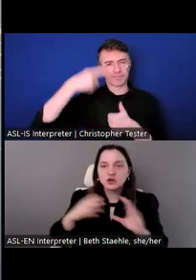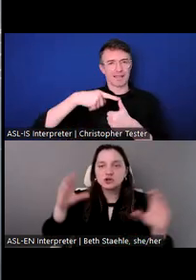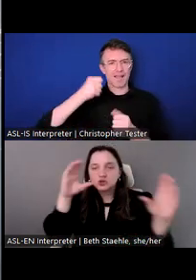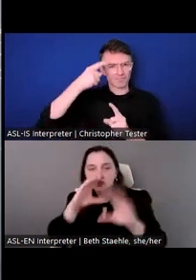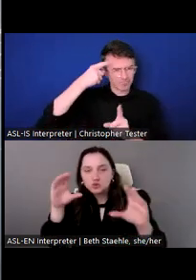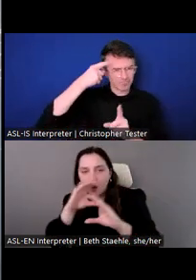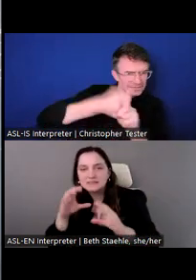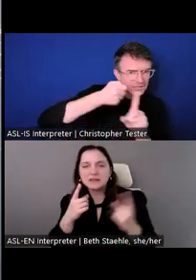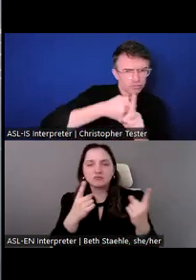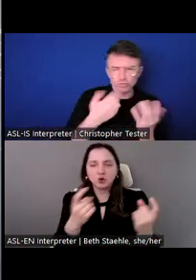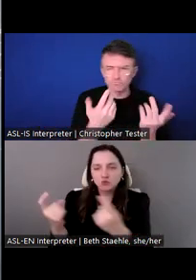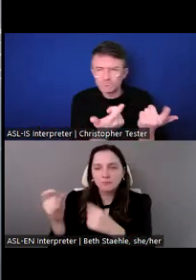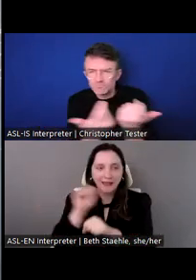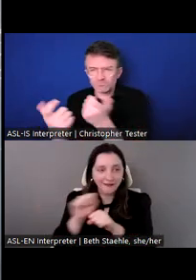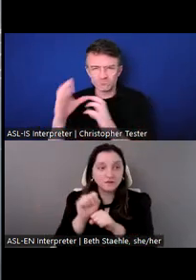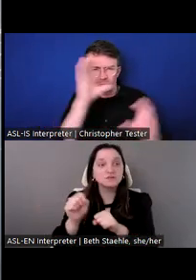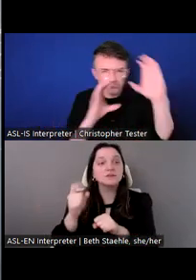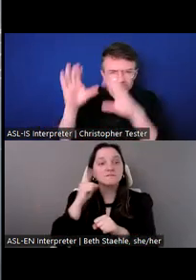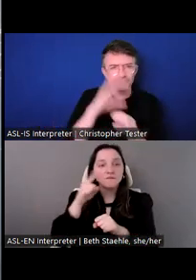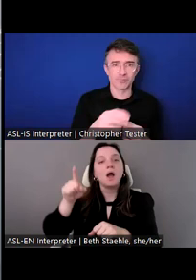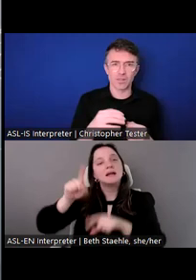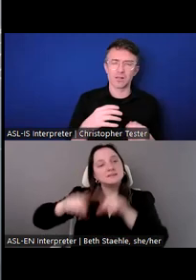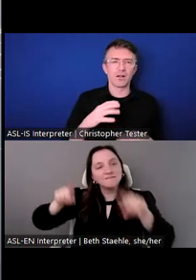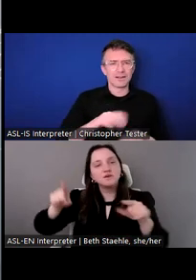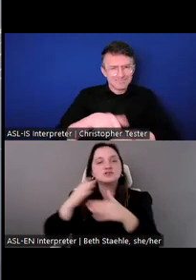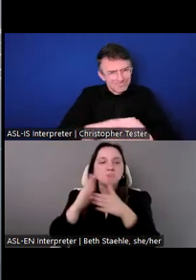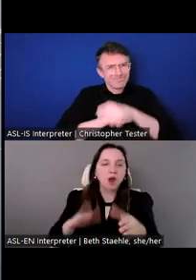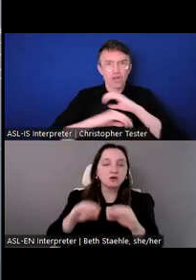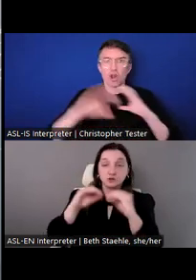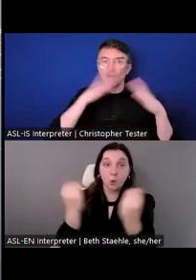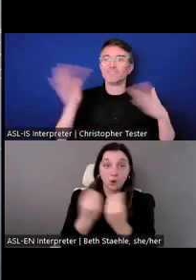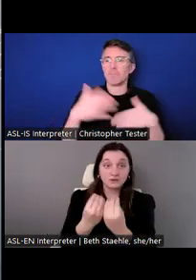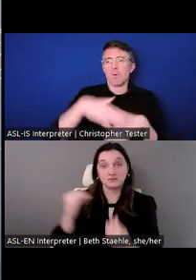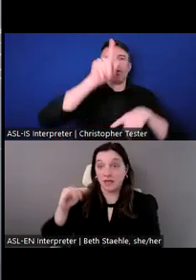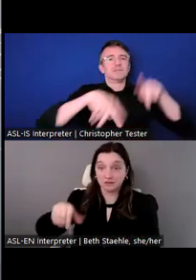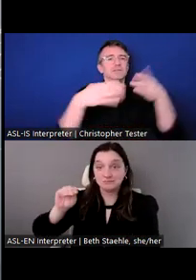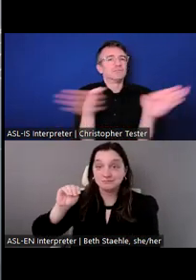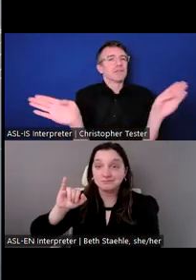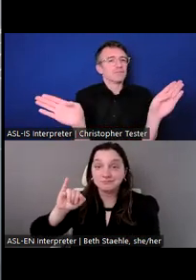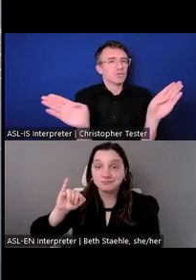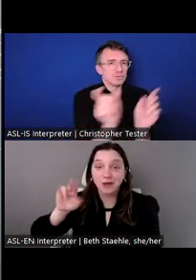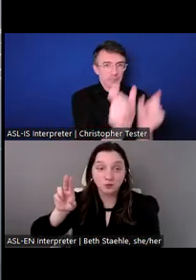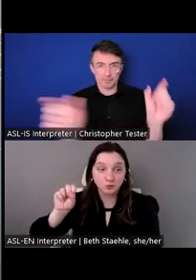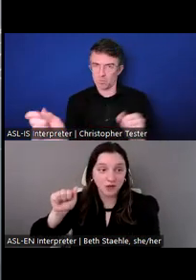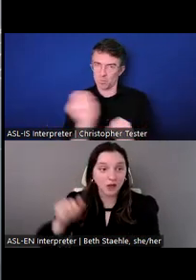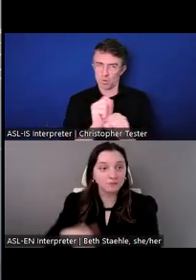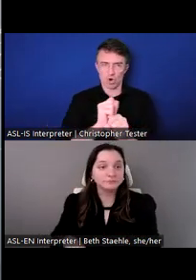partners such as Mobility International USA. We have accommodations available for all staff.